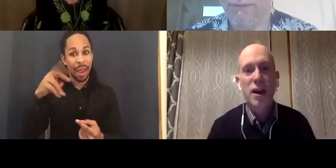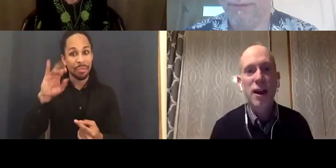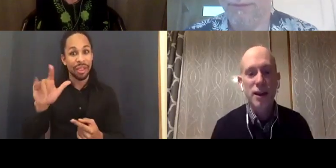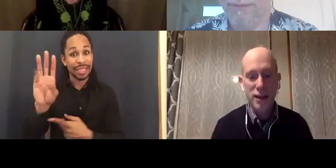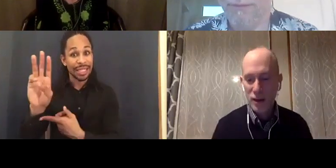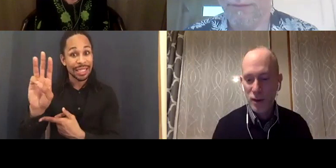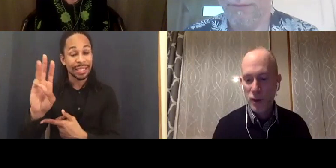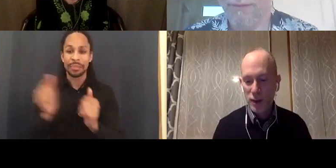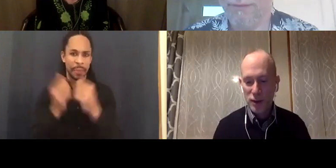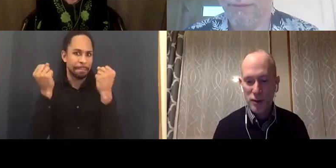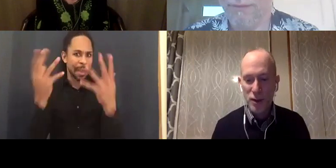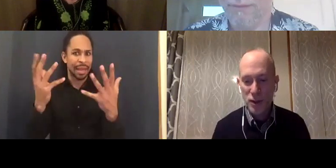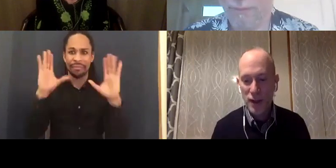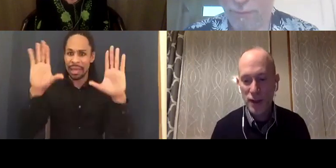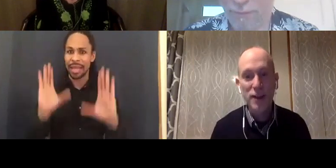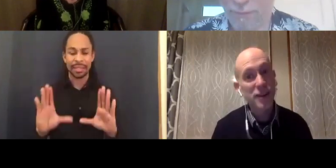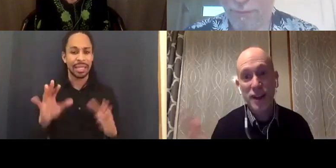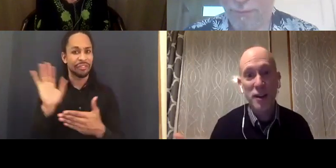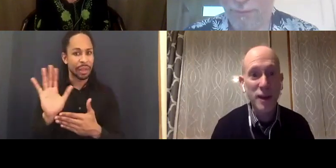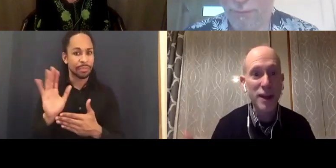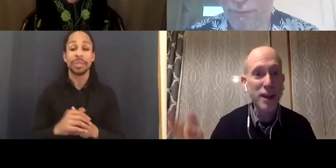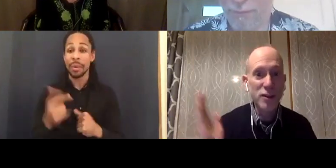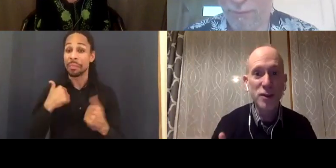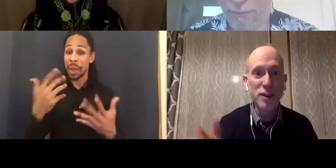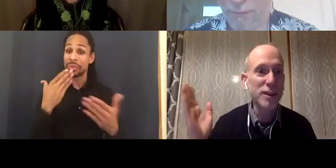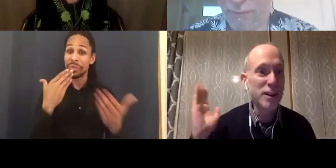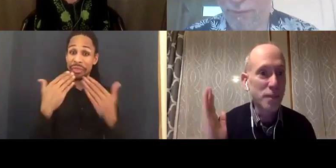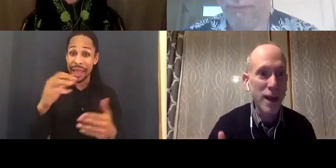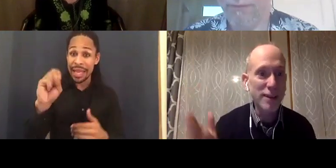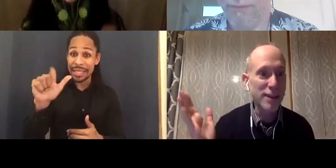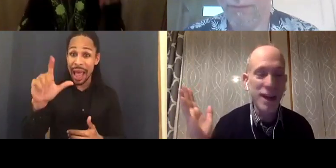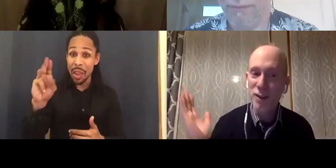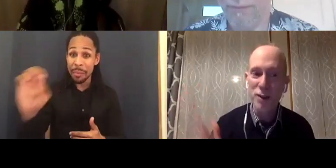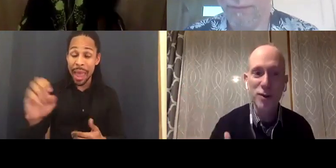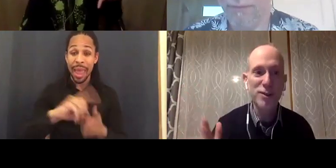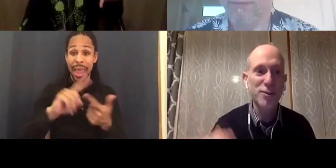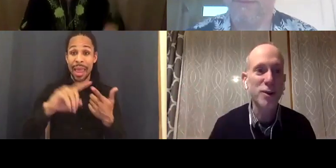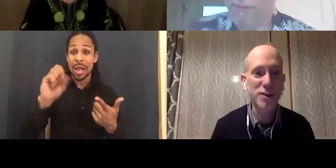I want to thank Salome, Susan, Mat, Lawrence of course.